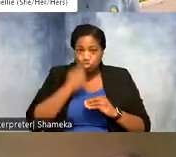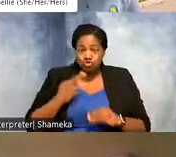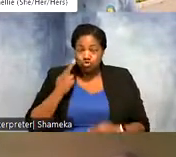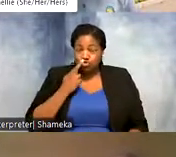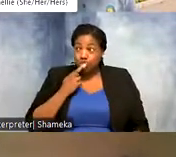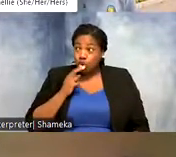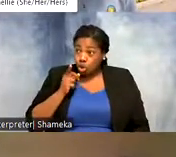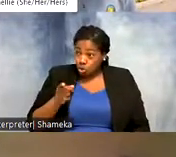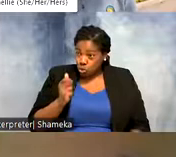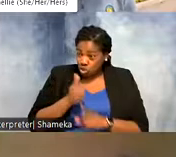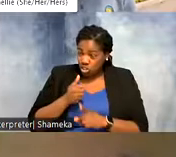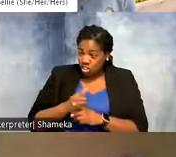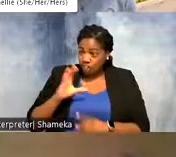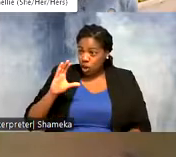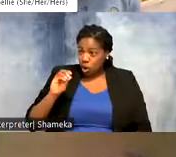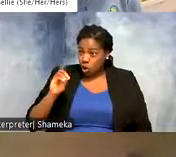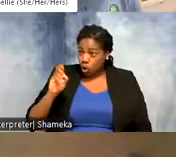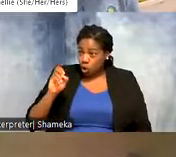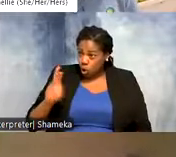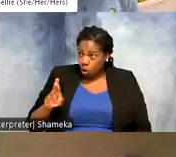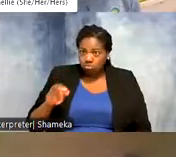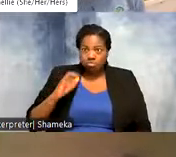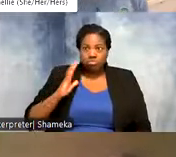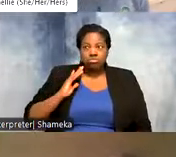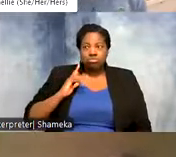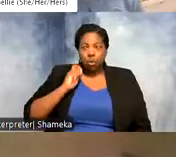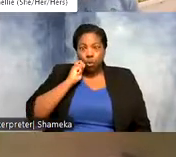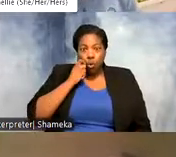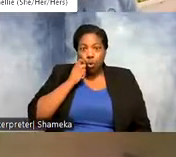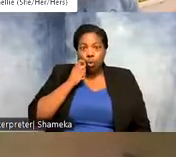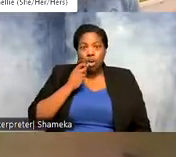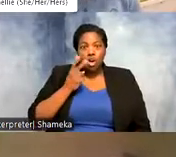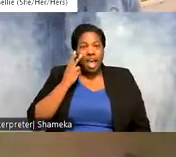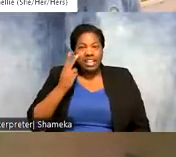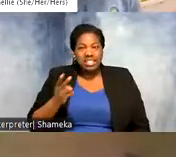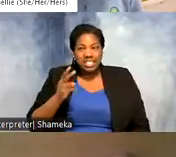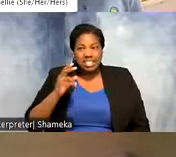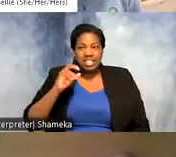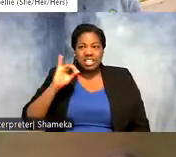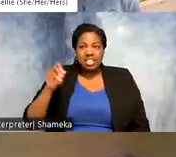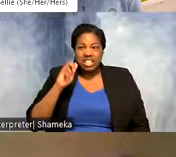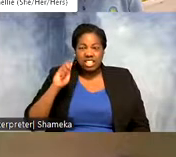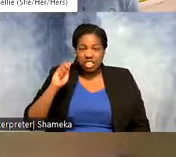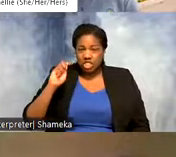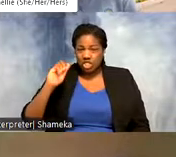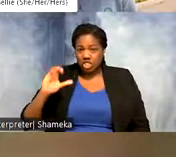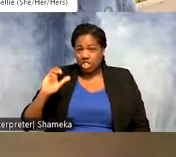That is so so cool. I already saw from the chat that um Jakirit does coding too an audience